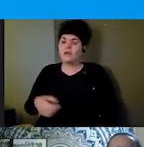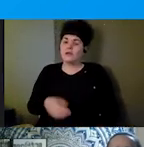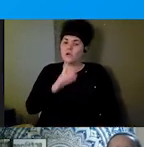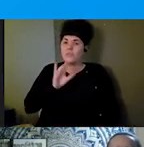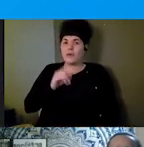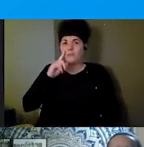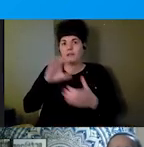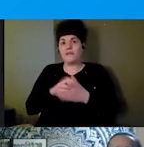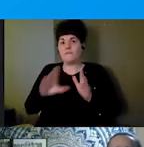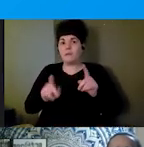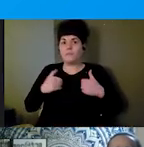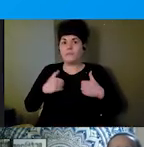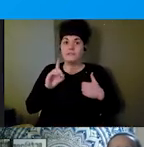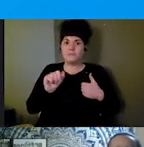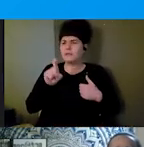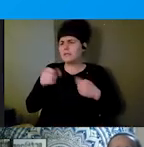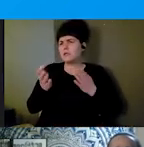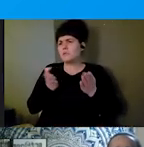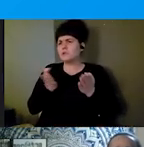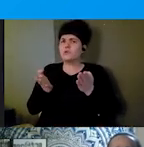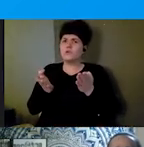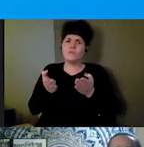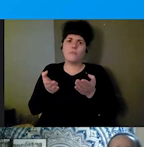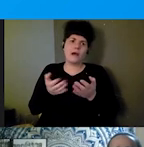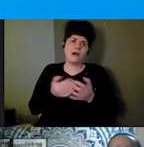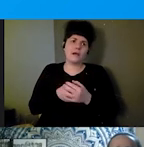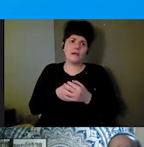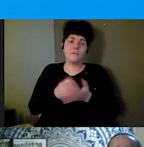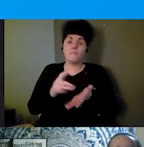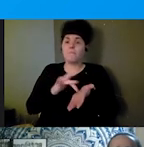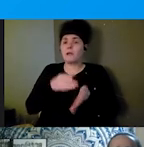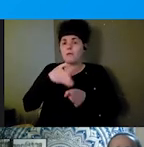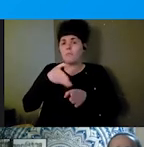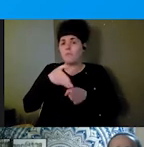by medical professionals is